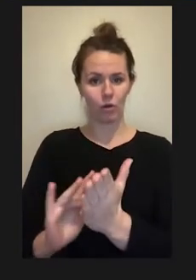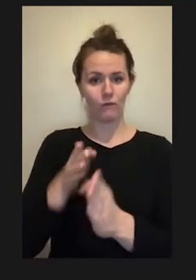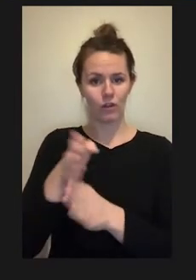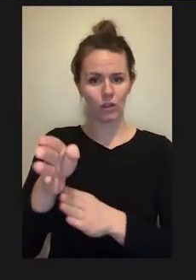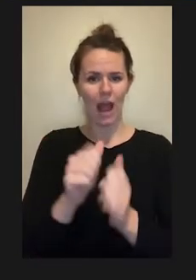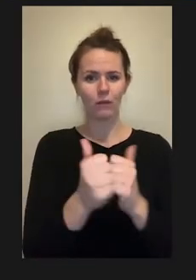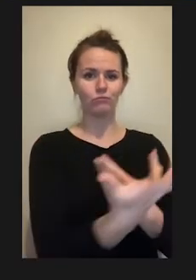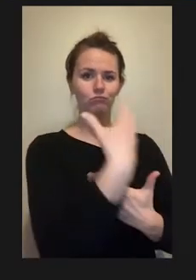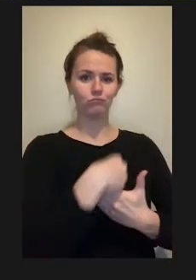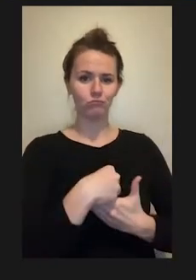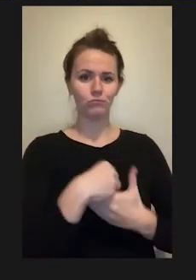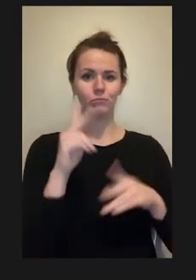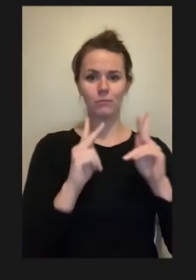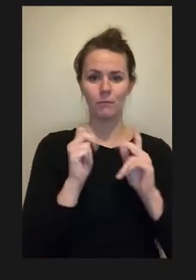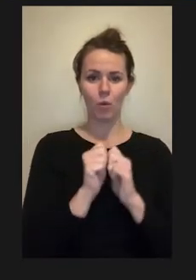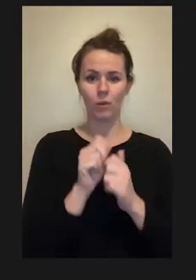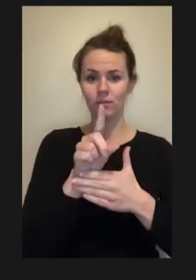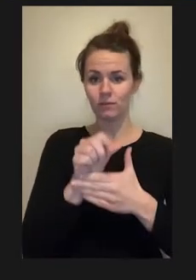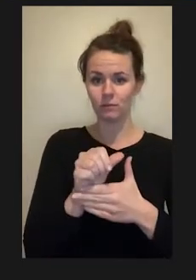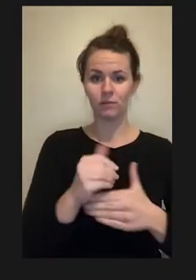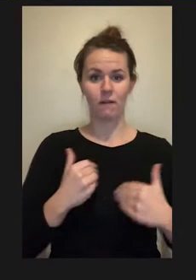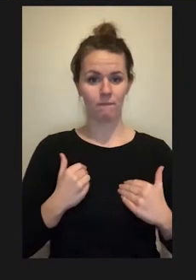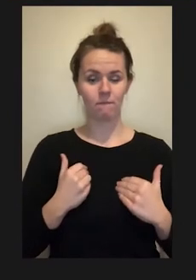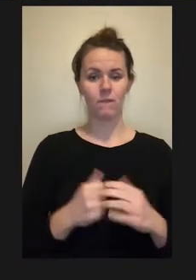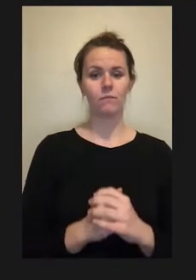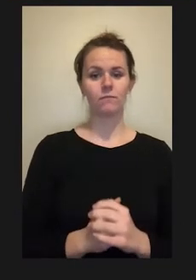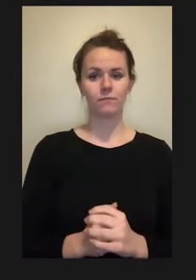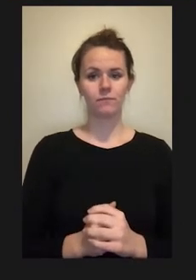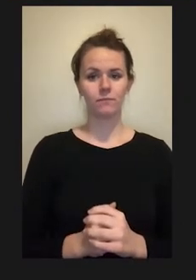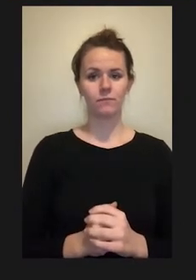and active learning experiences for persons with disabilities in STEM.